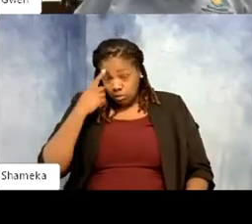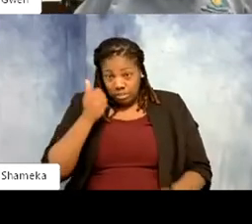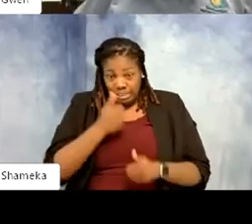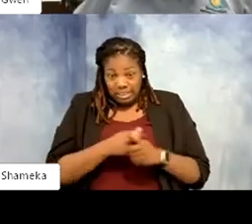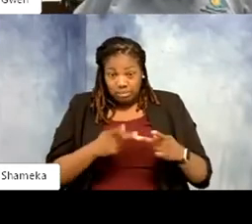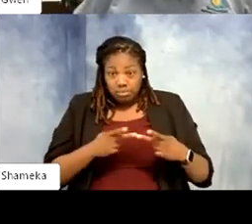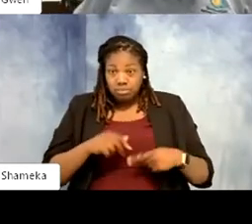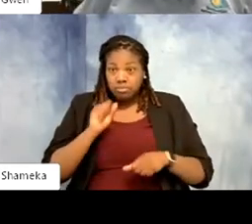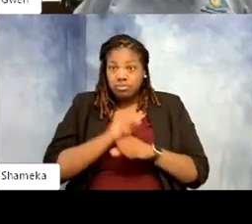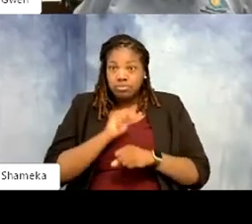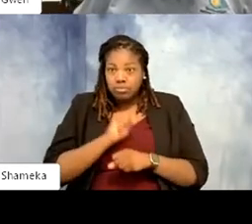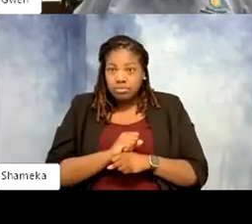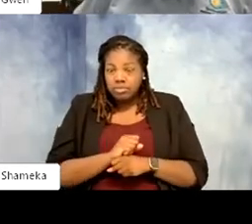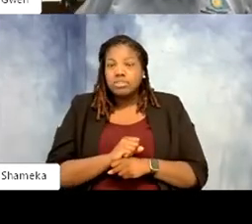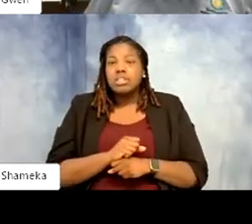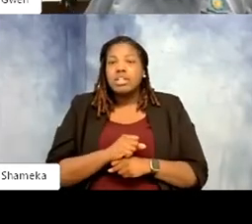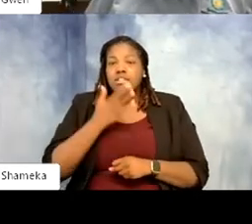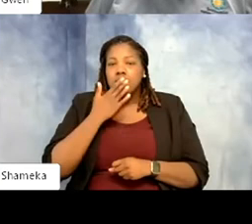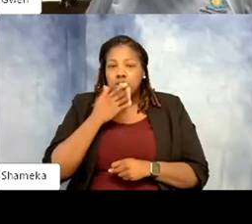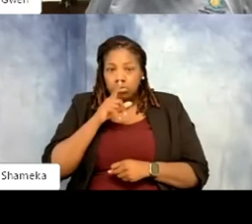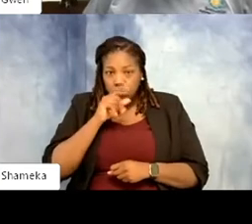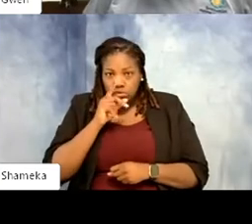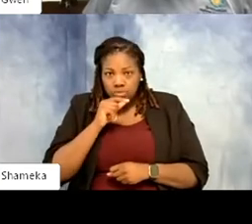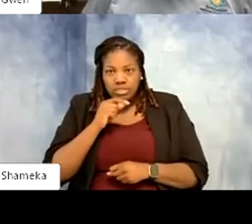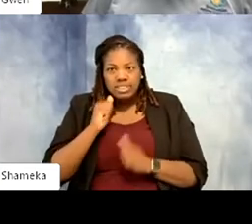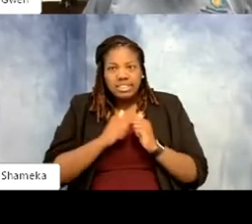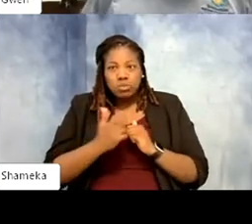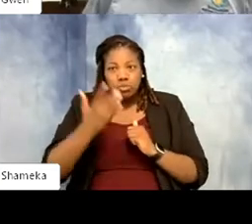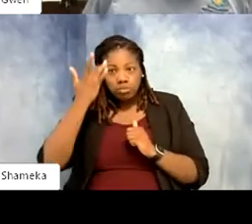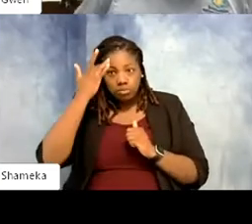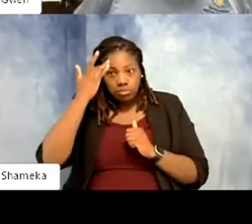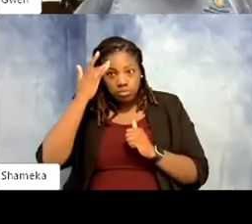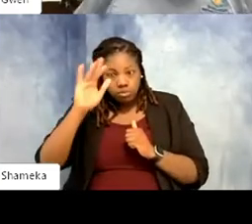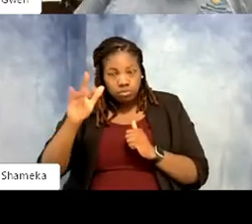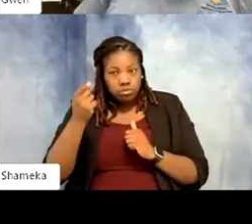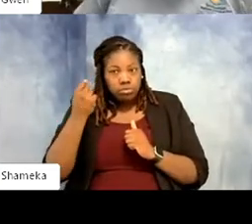and looking at the colors on birds and how smart. I realized that they and that you didn't think